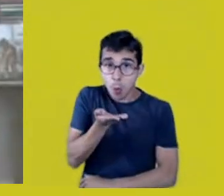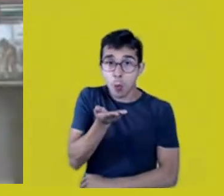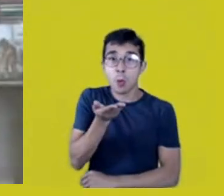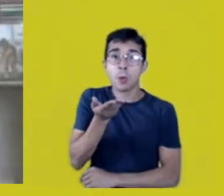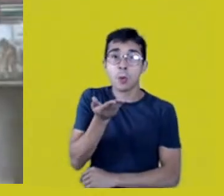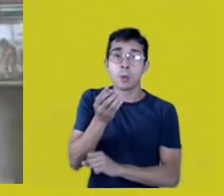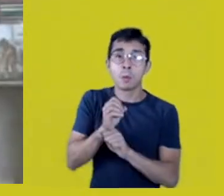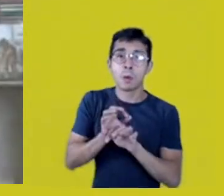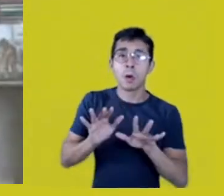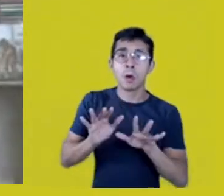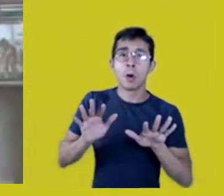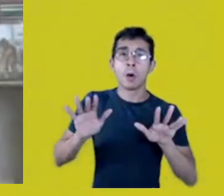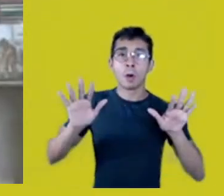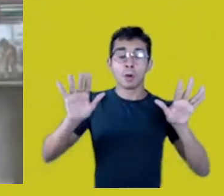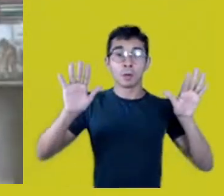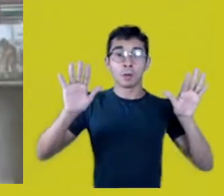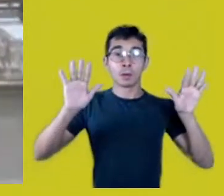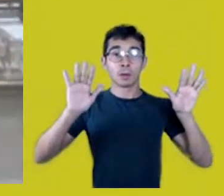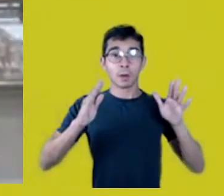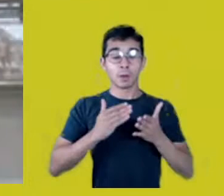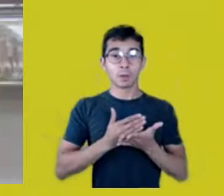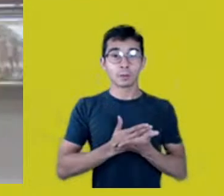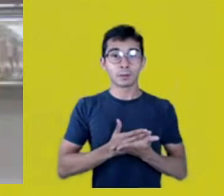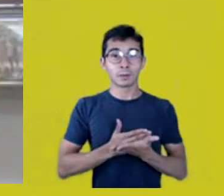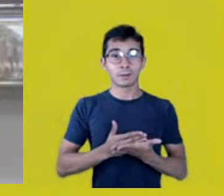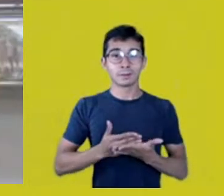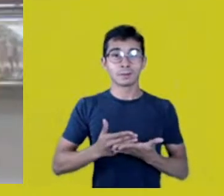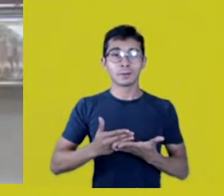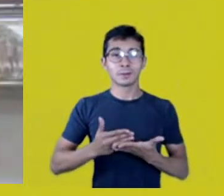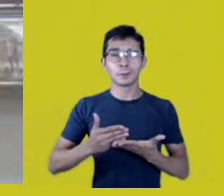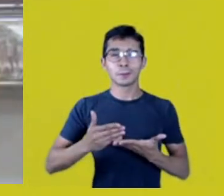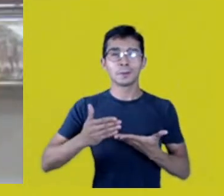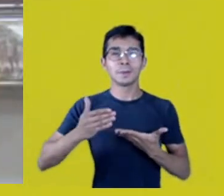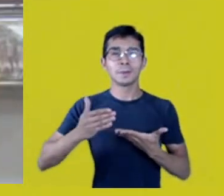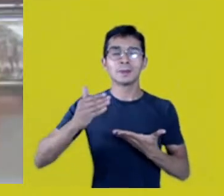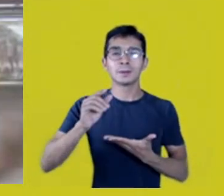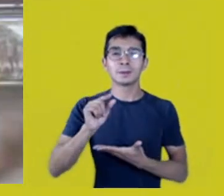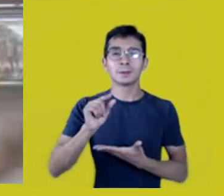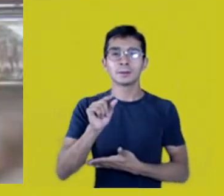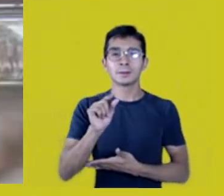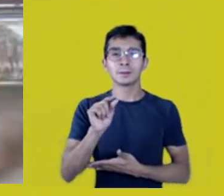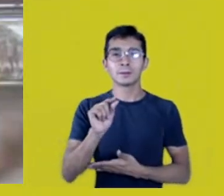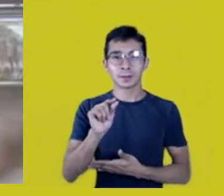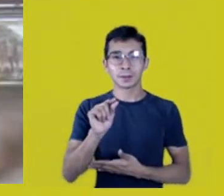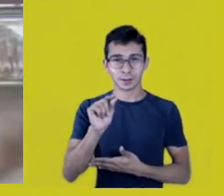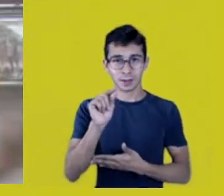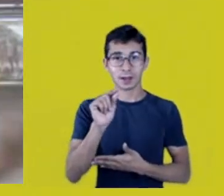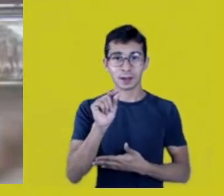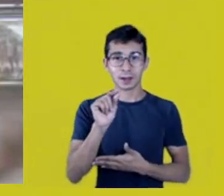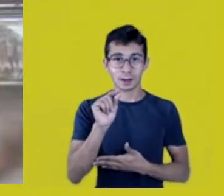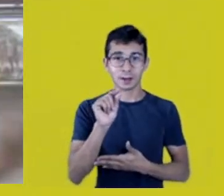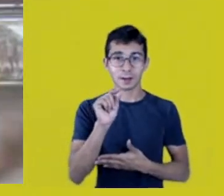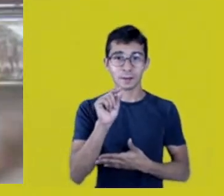I’ve fed on the fruits given by my grandmother